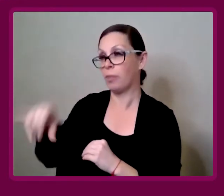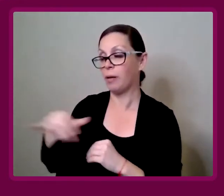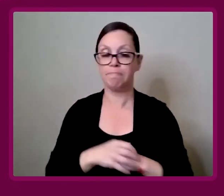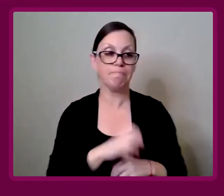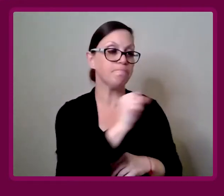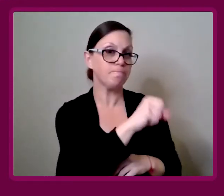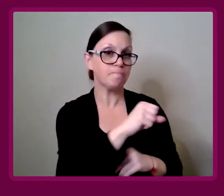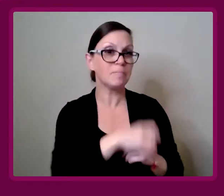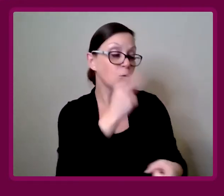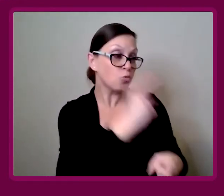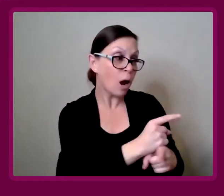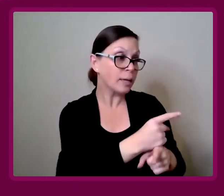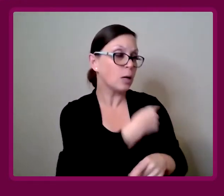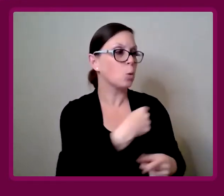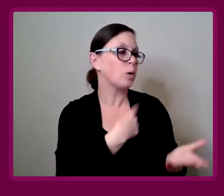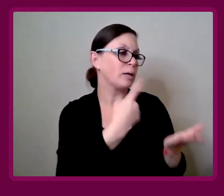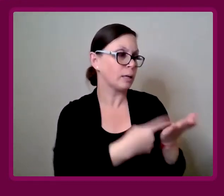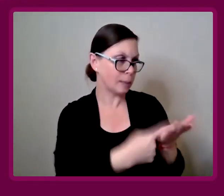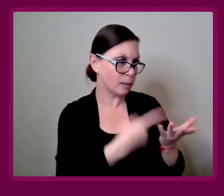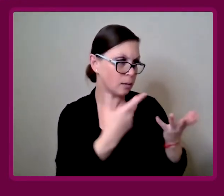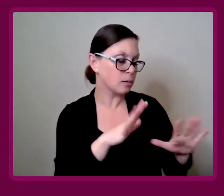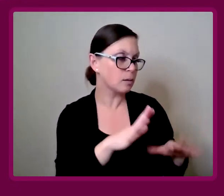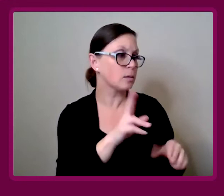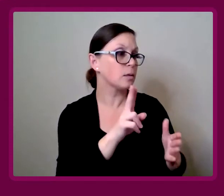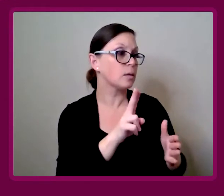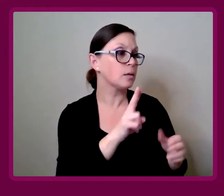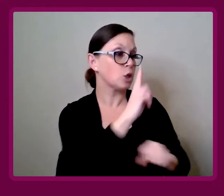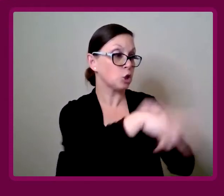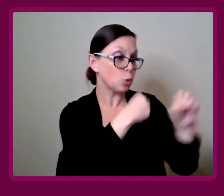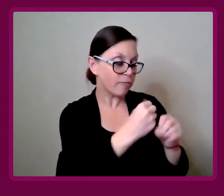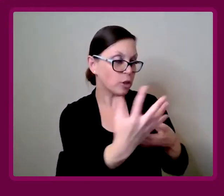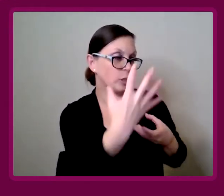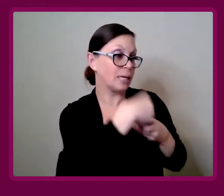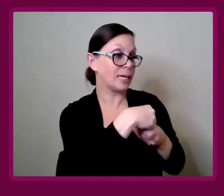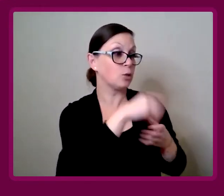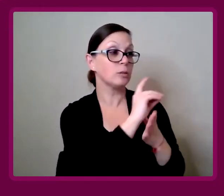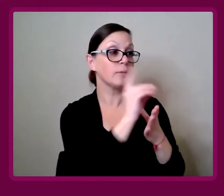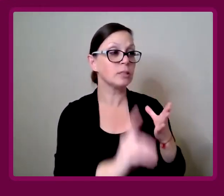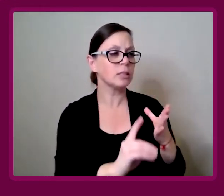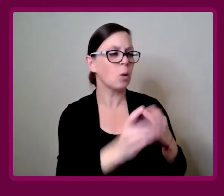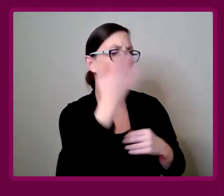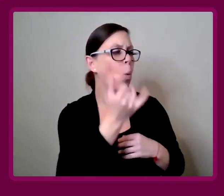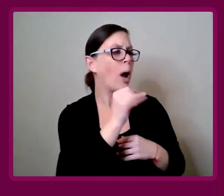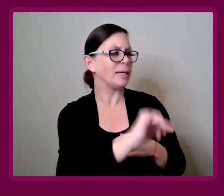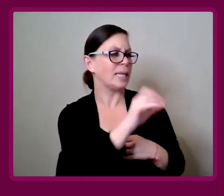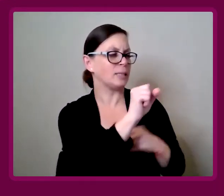Ashley Inkumsah: Right, and we've talked about universal and inclusive design.